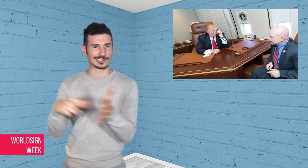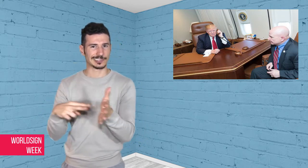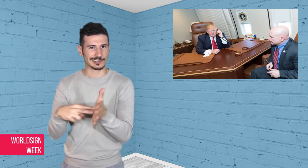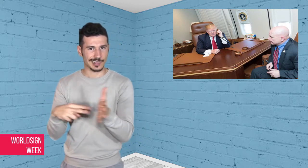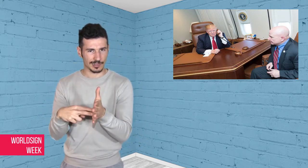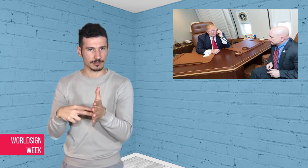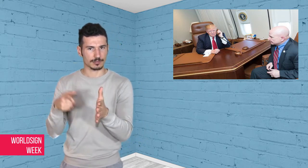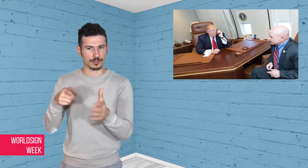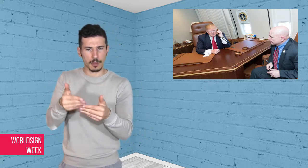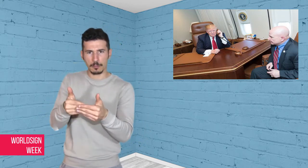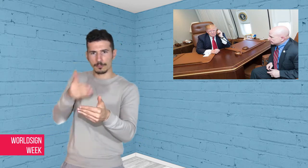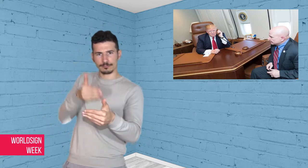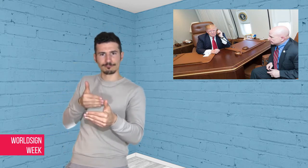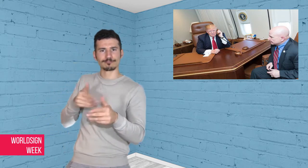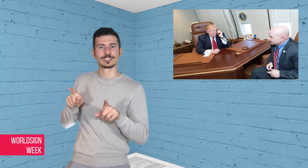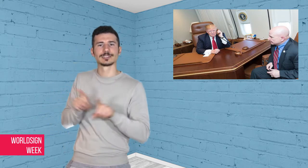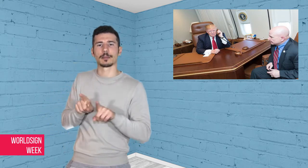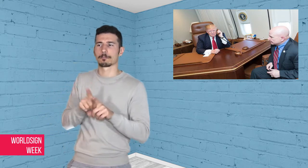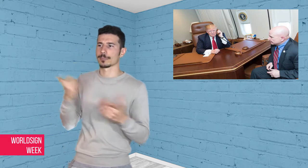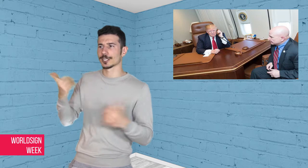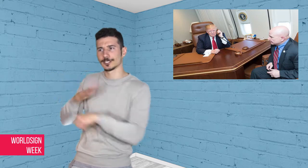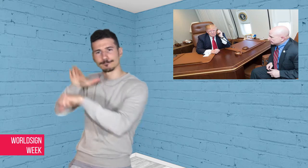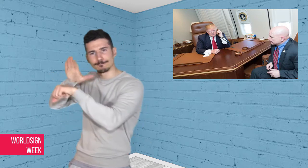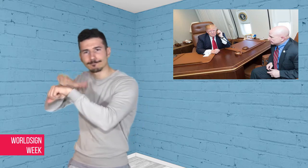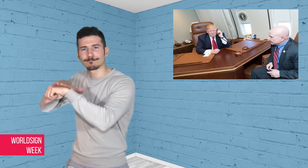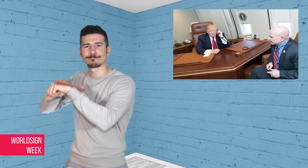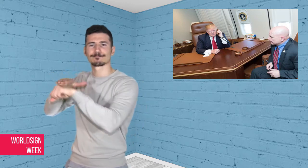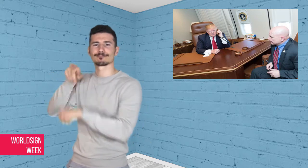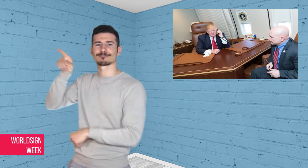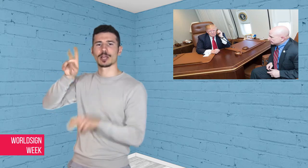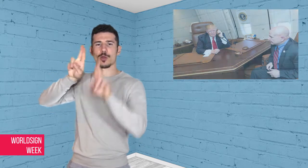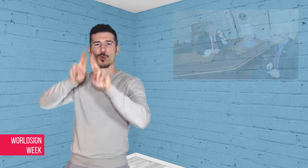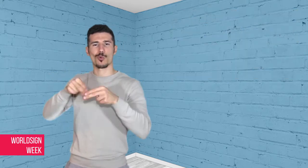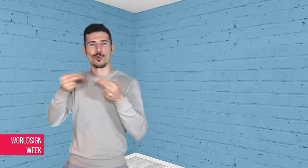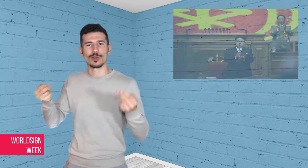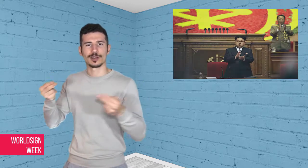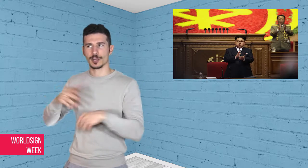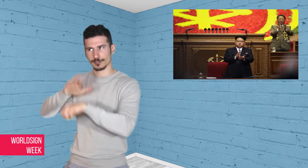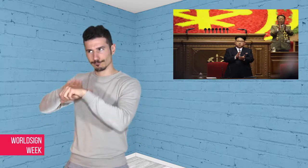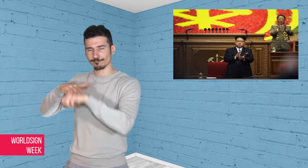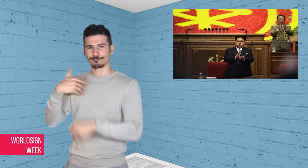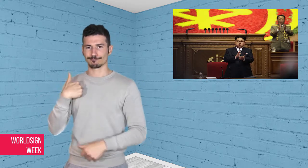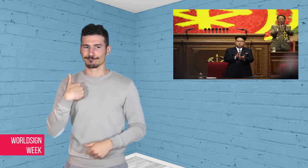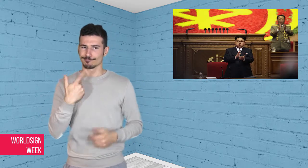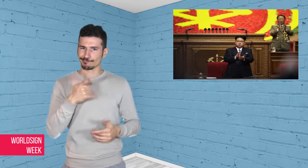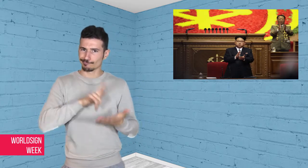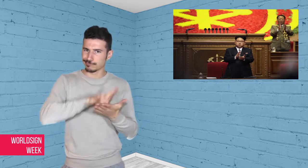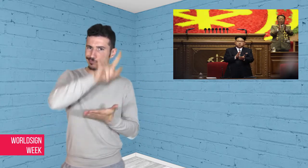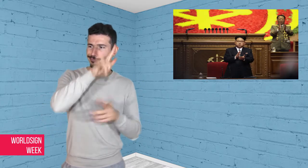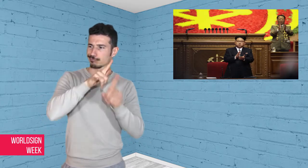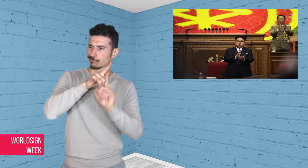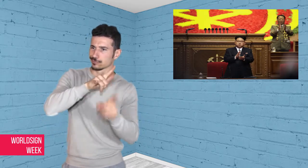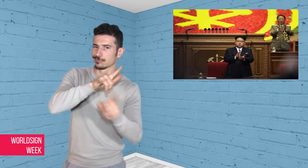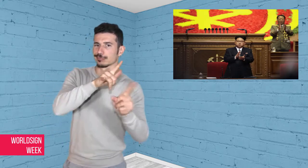from the United Nations, has made South